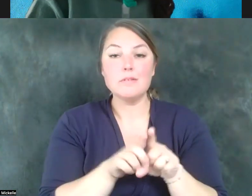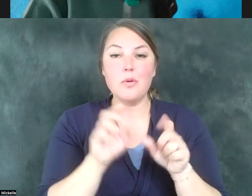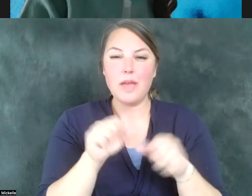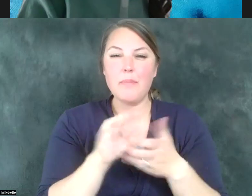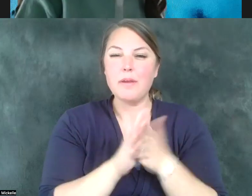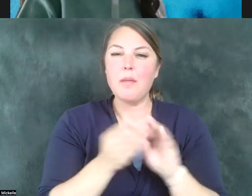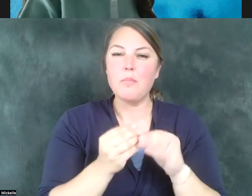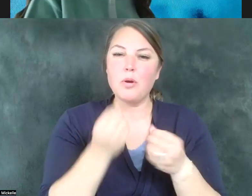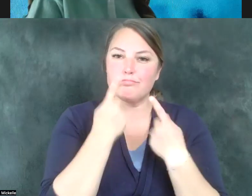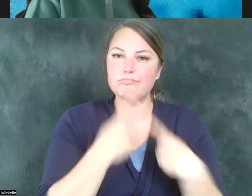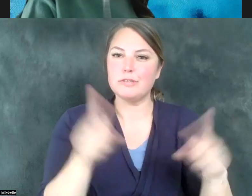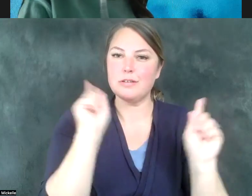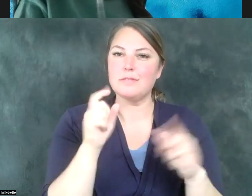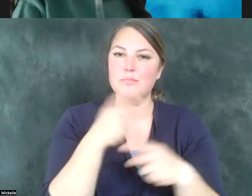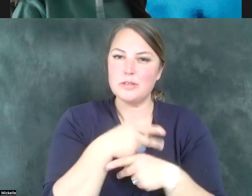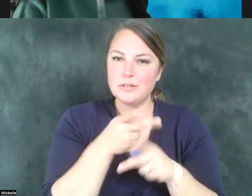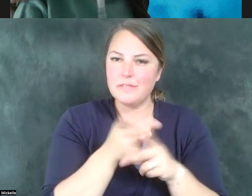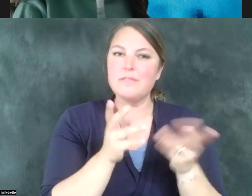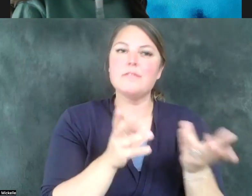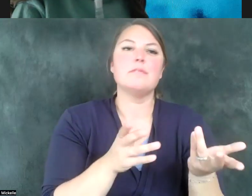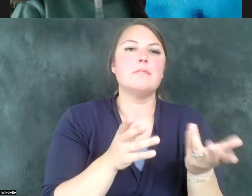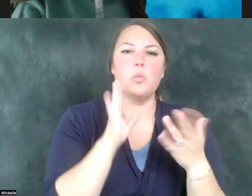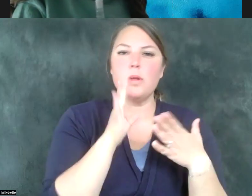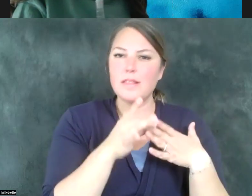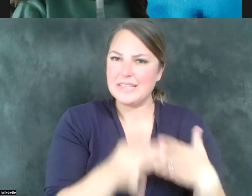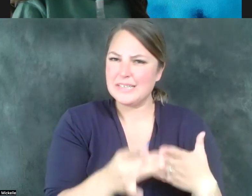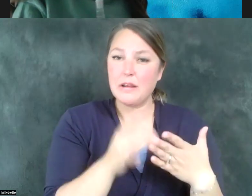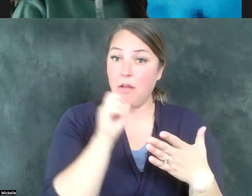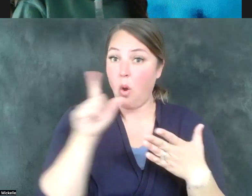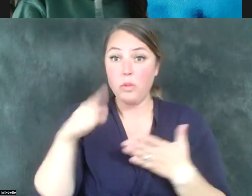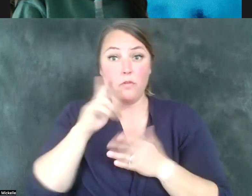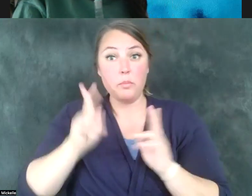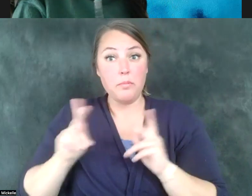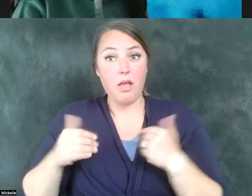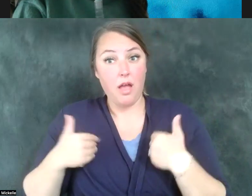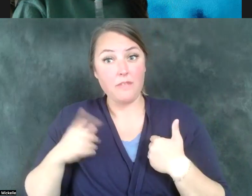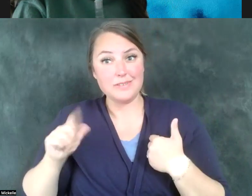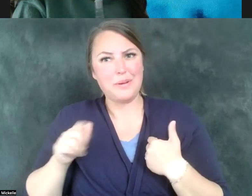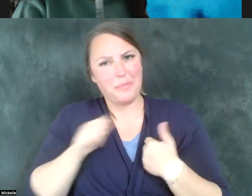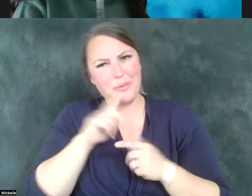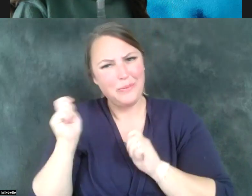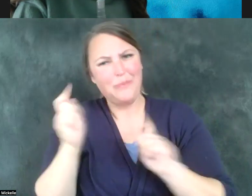greater functionality for individuals, not just with disabilities, but for all of us as Utahans. If we can do some